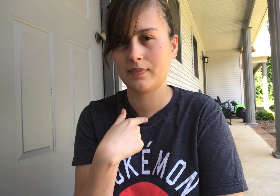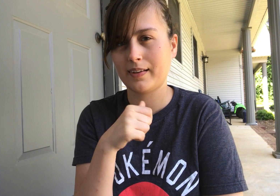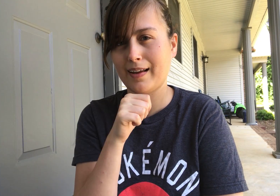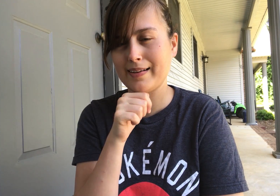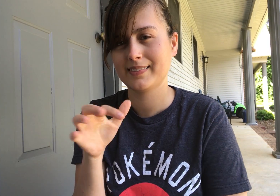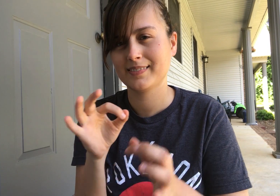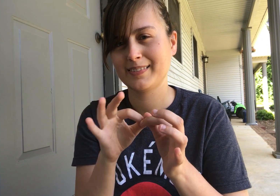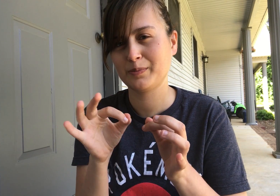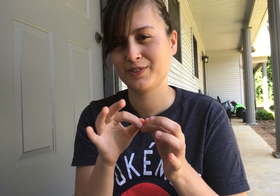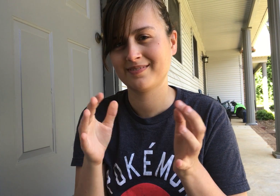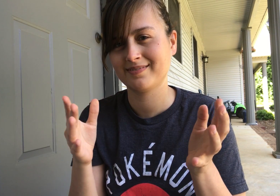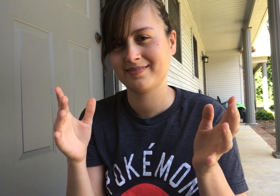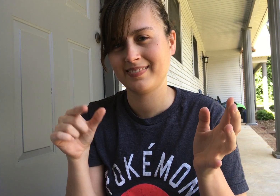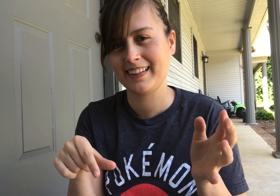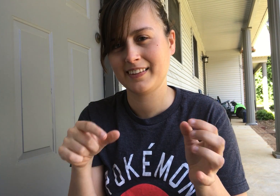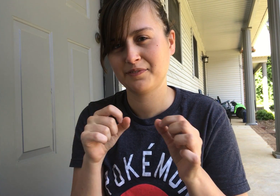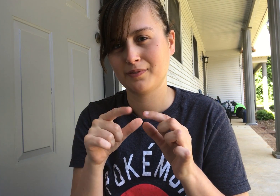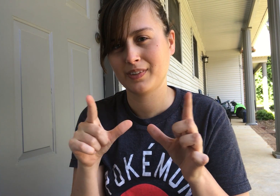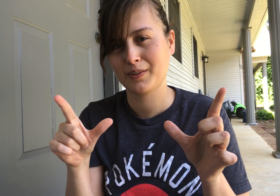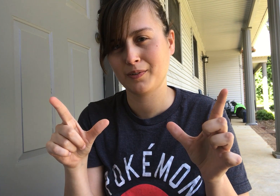Right, I didn't caption all of that.